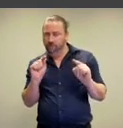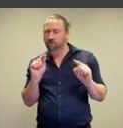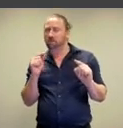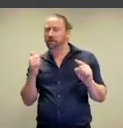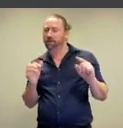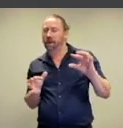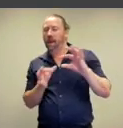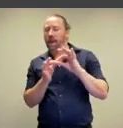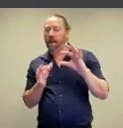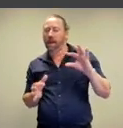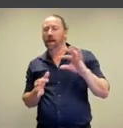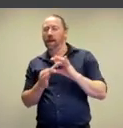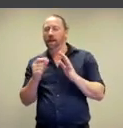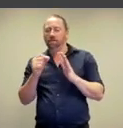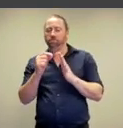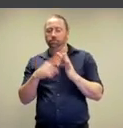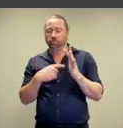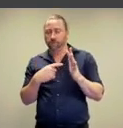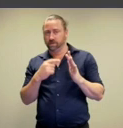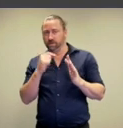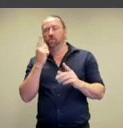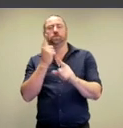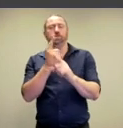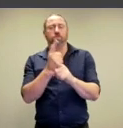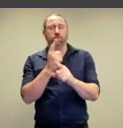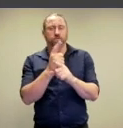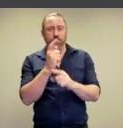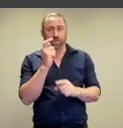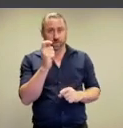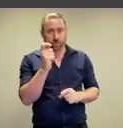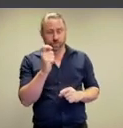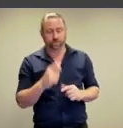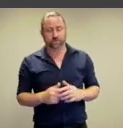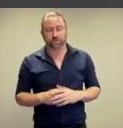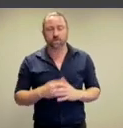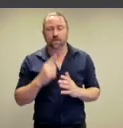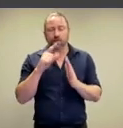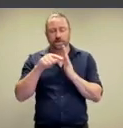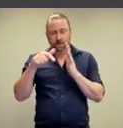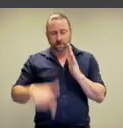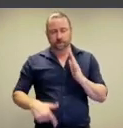impetus also underpins this project